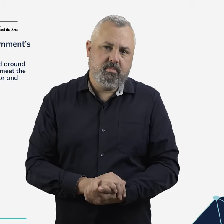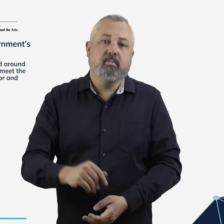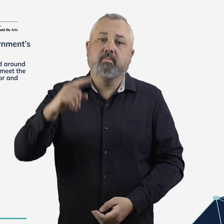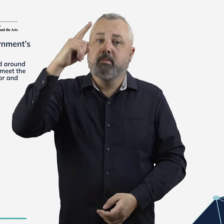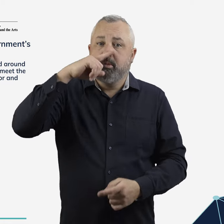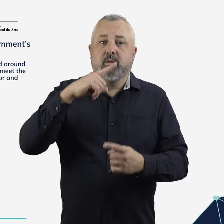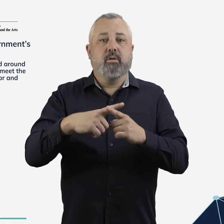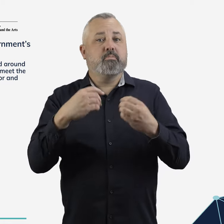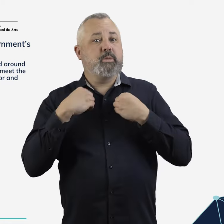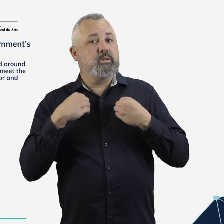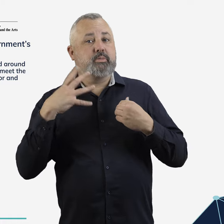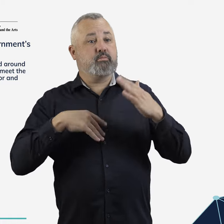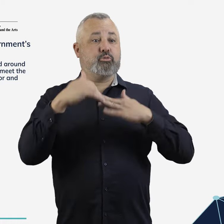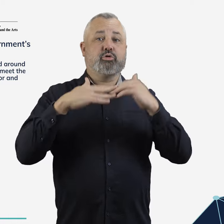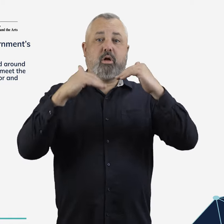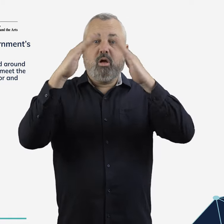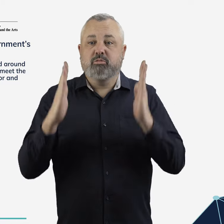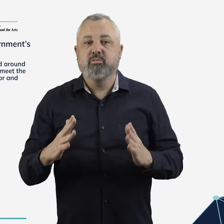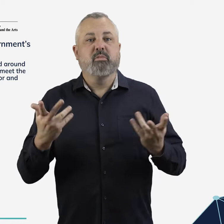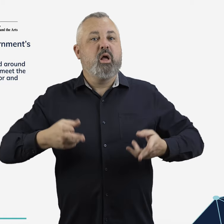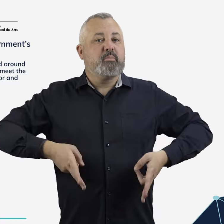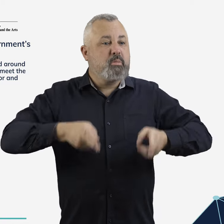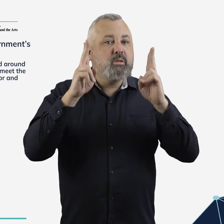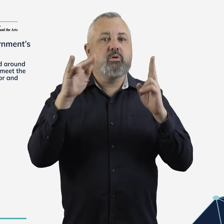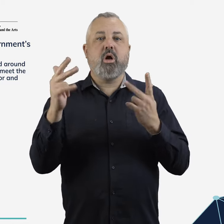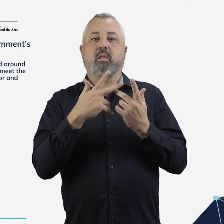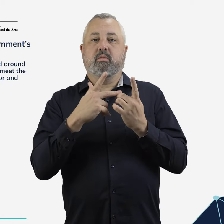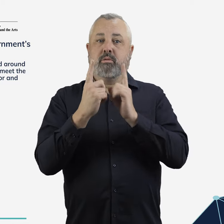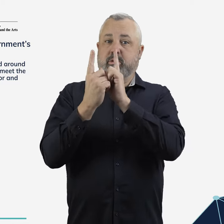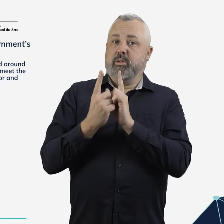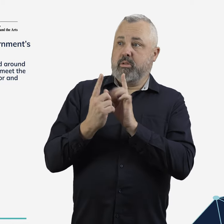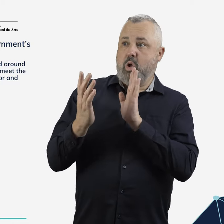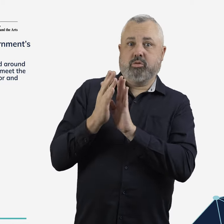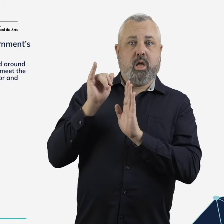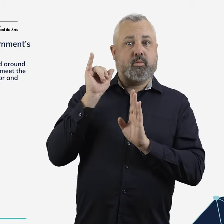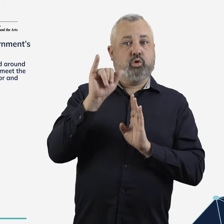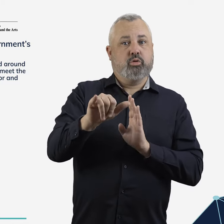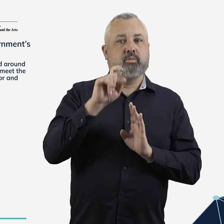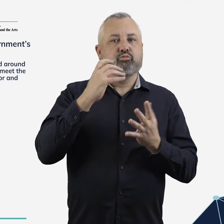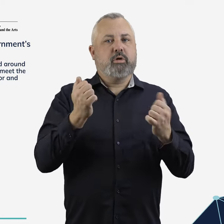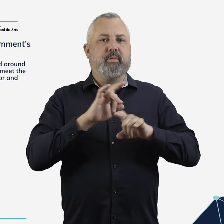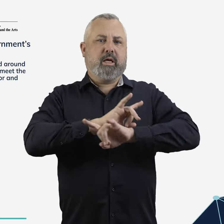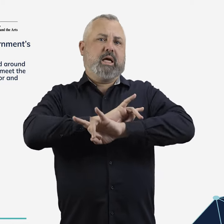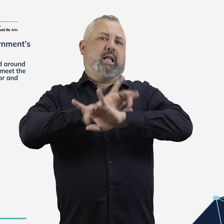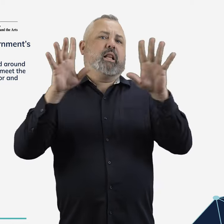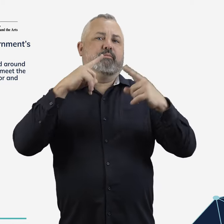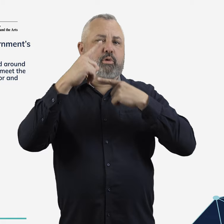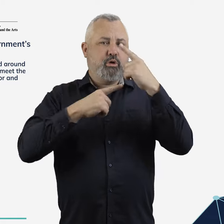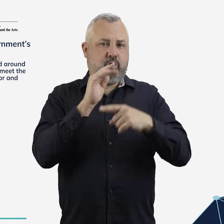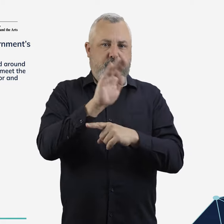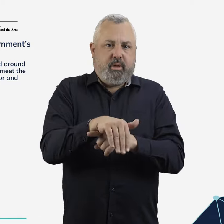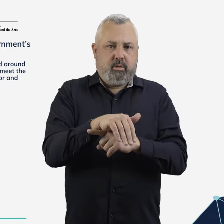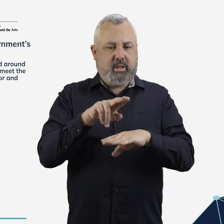Educational materials about the National Airports Safeguarding Framework (NASF) will be developed